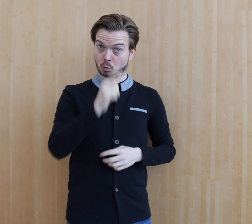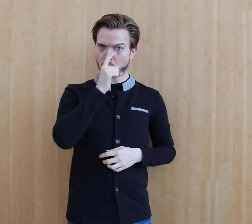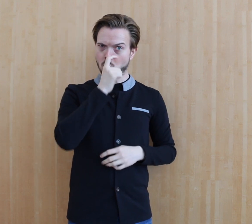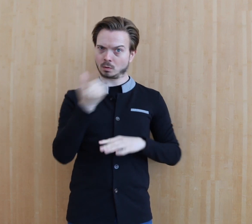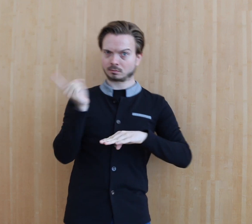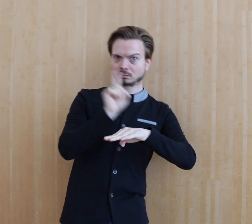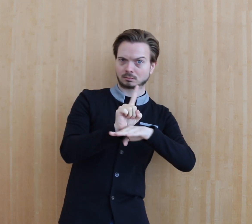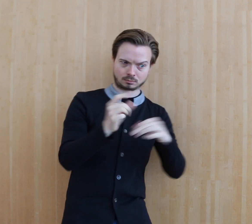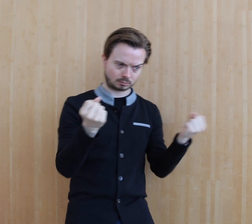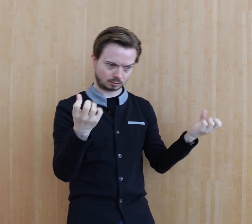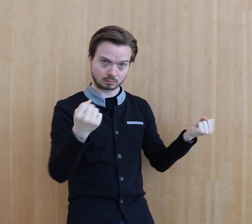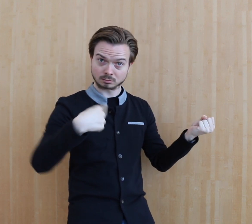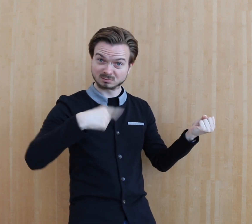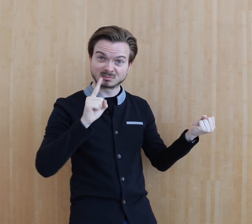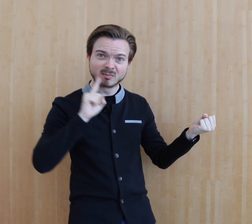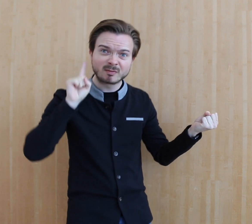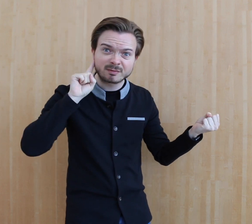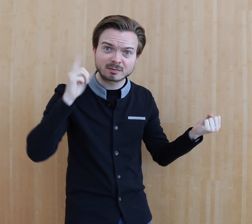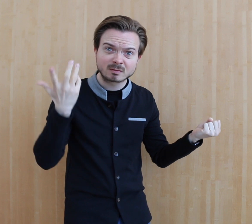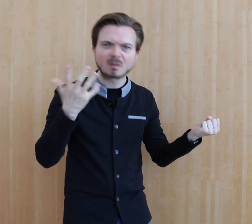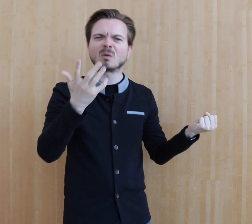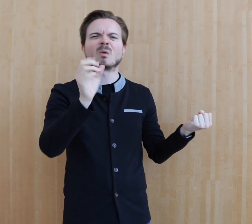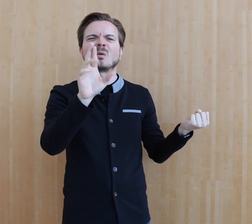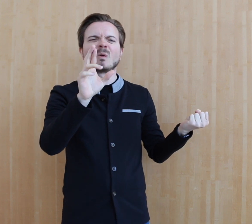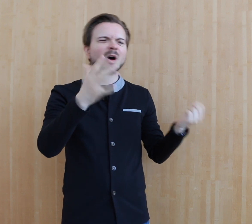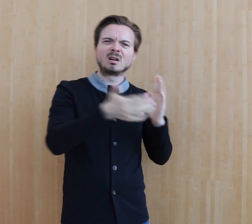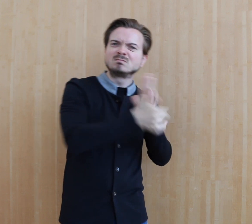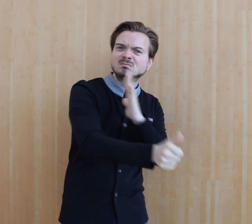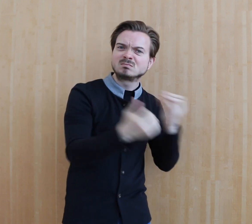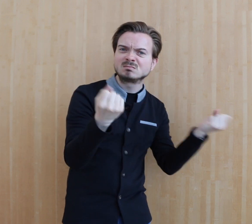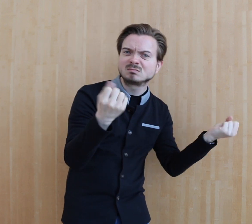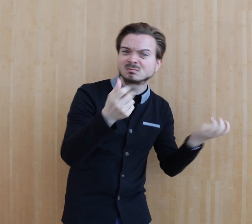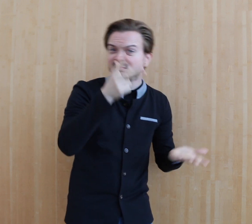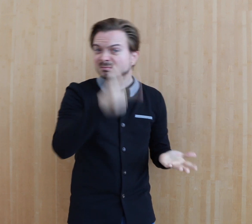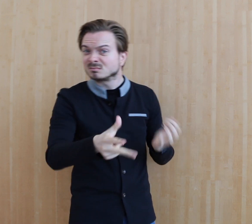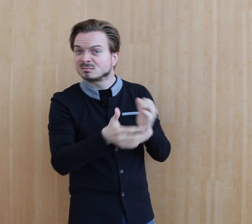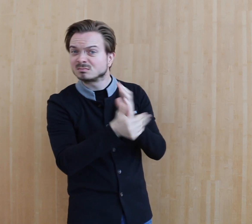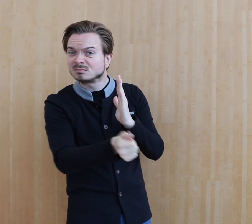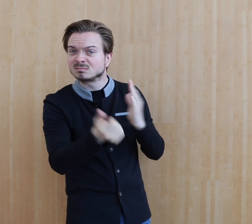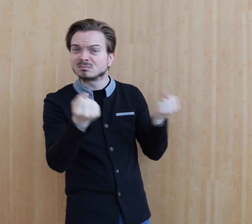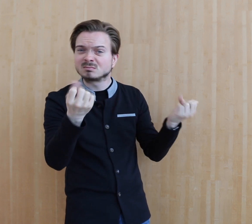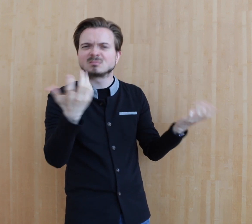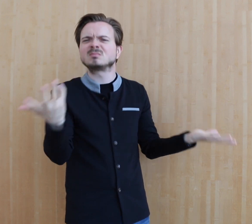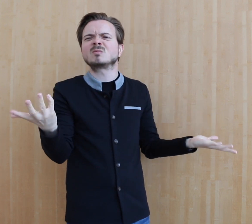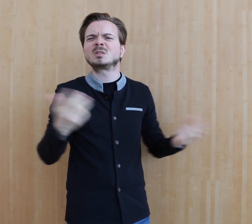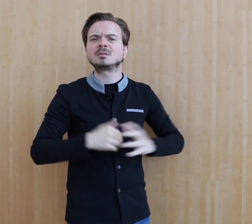Who were the adult models that signed with the children? Were they deaf? Were they skilled at using the communication systems?